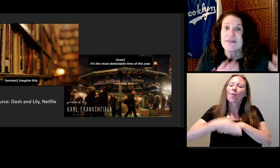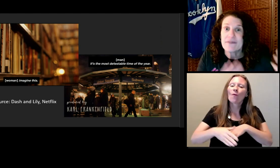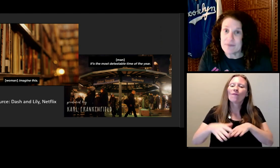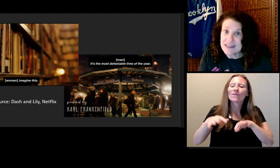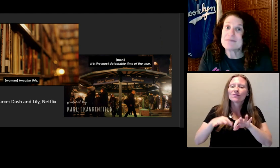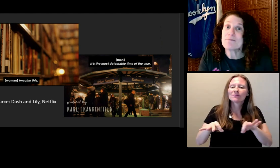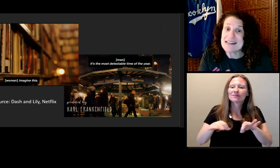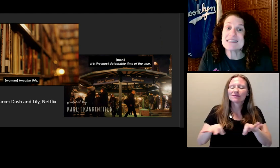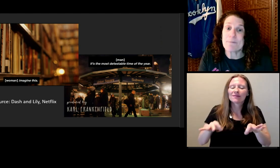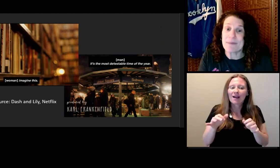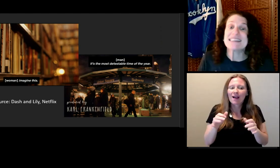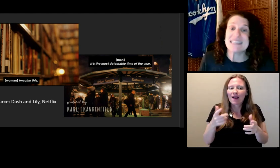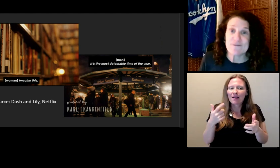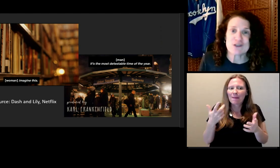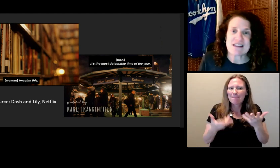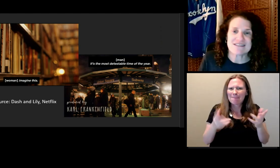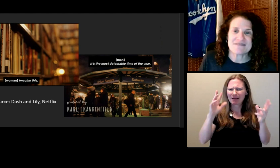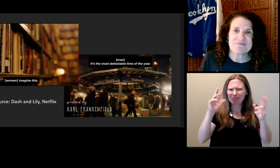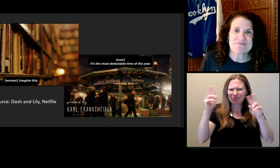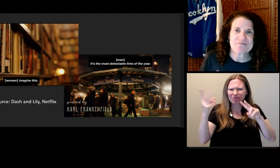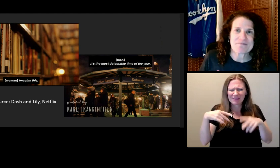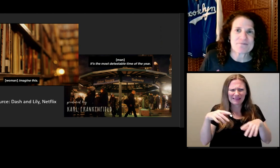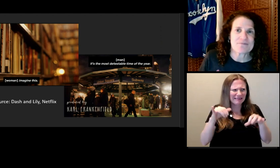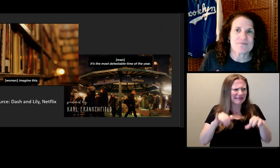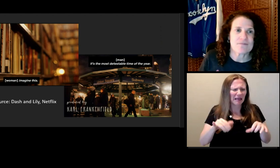Here's a clip with a few examples of speakers.